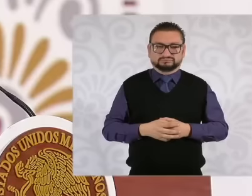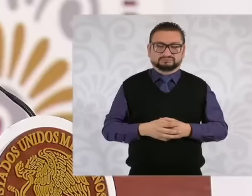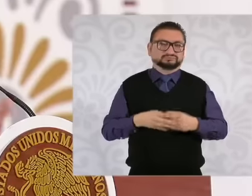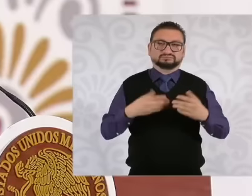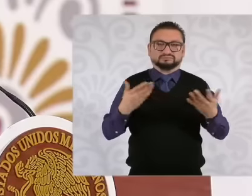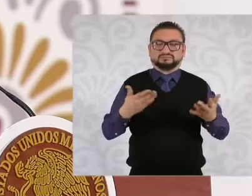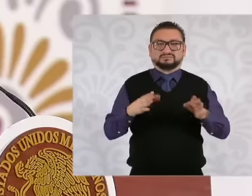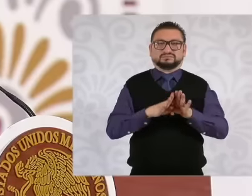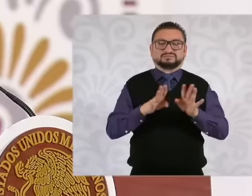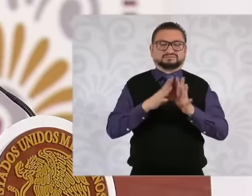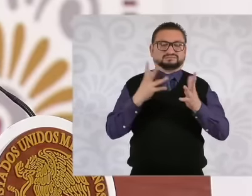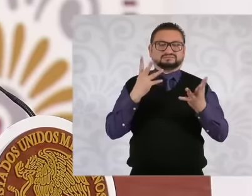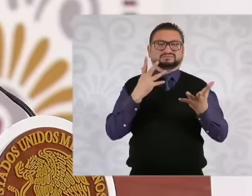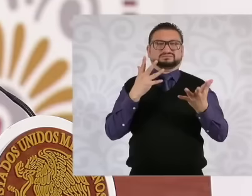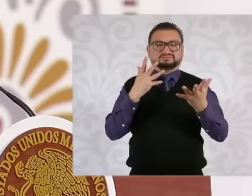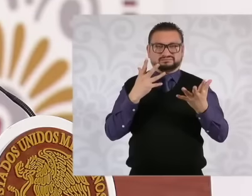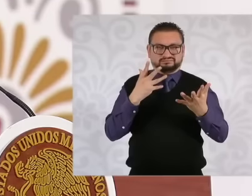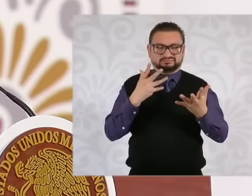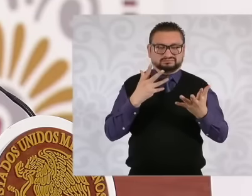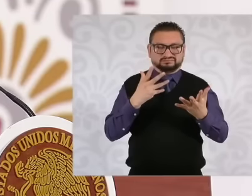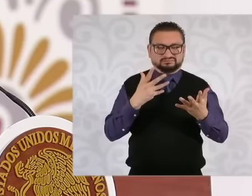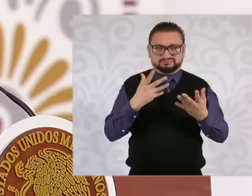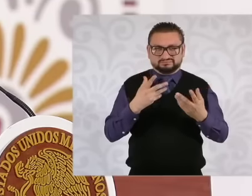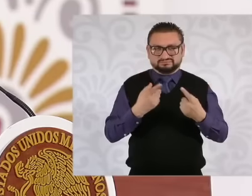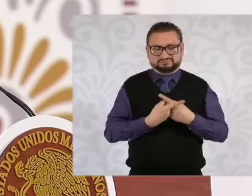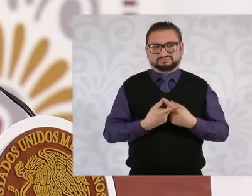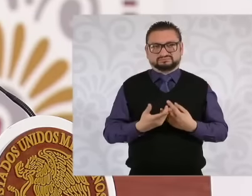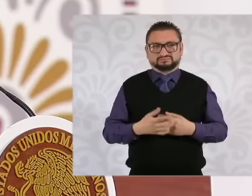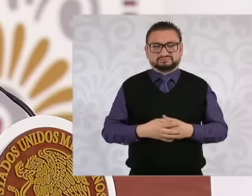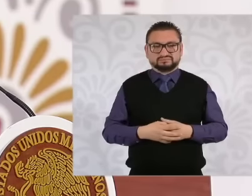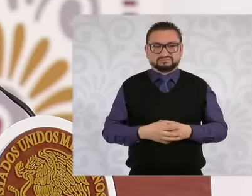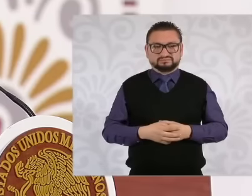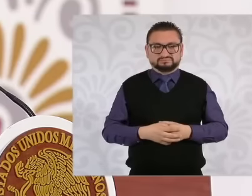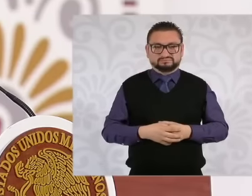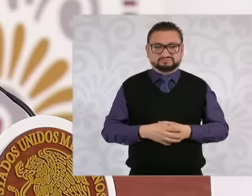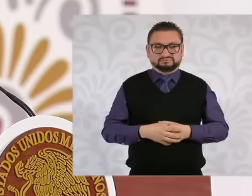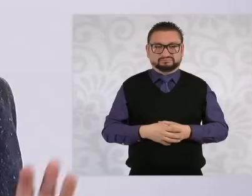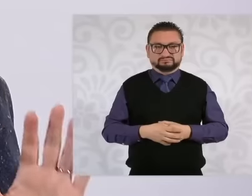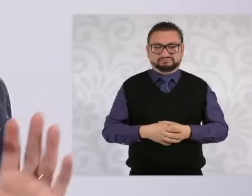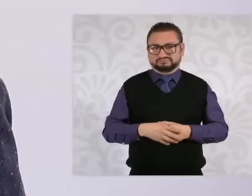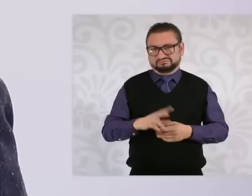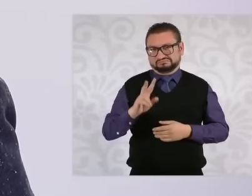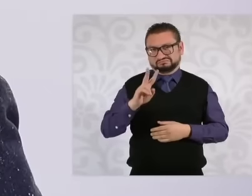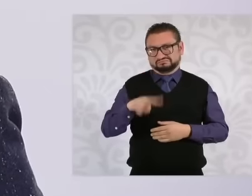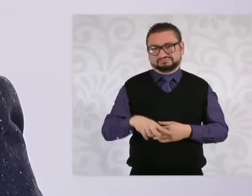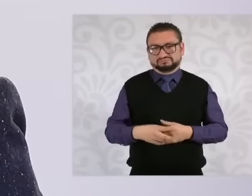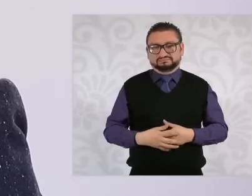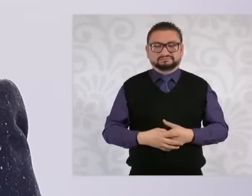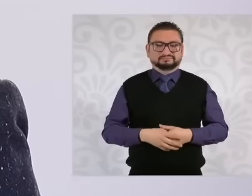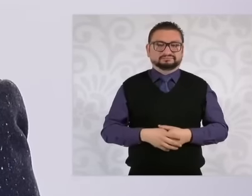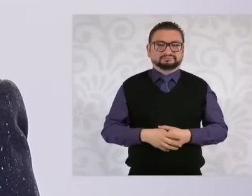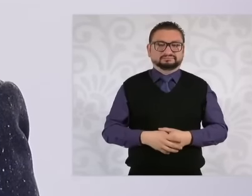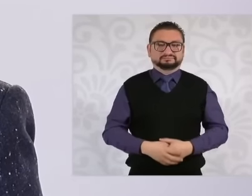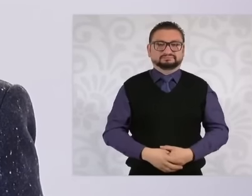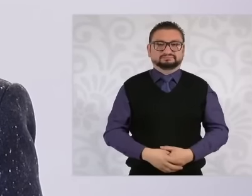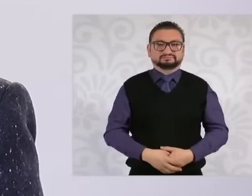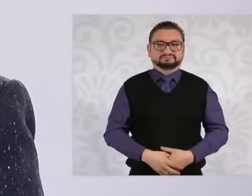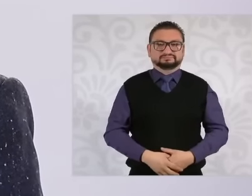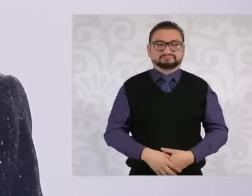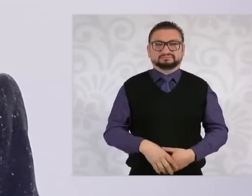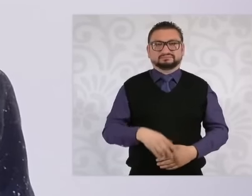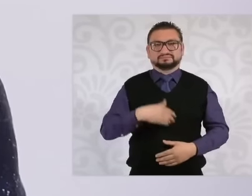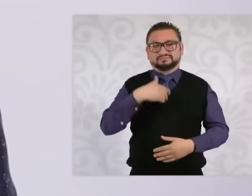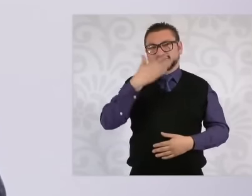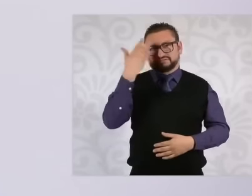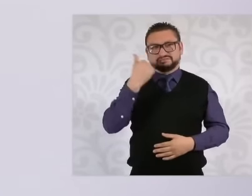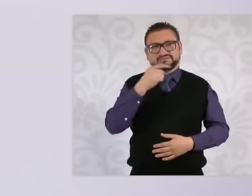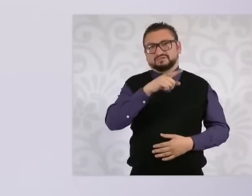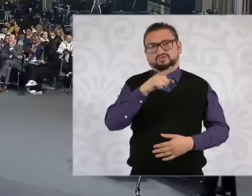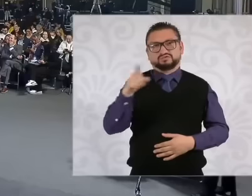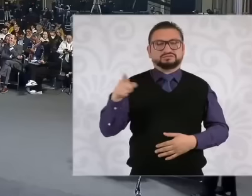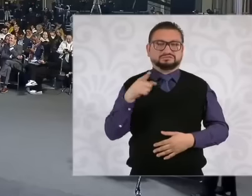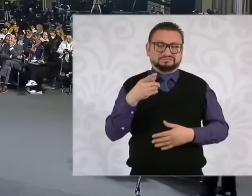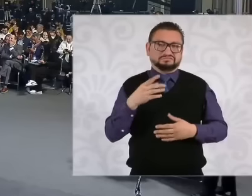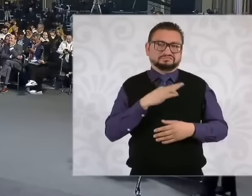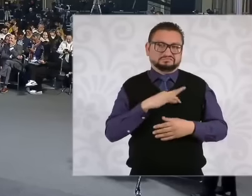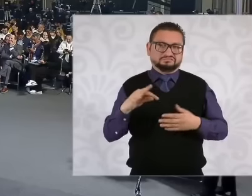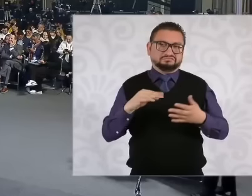like the truth is, I don't know, give it the adjective